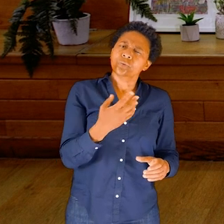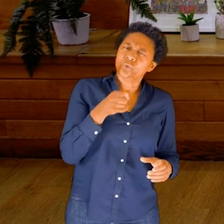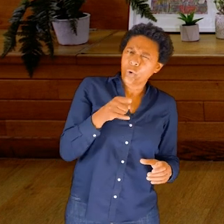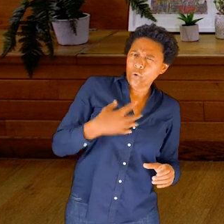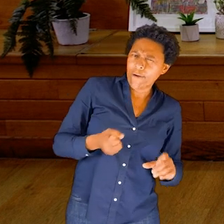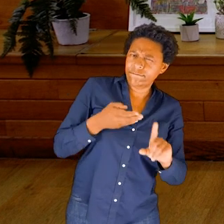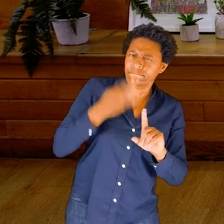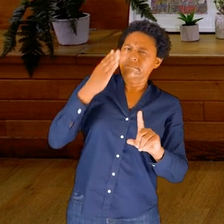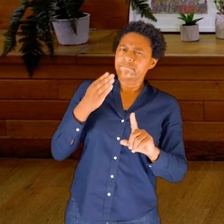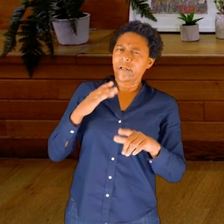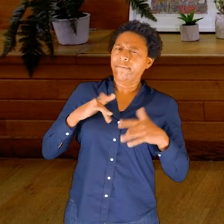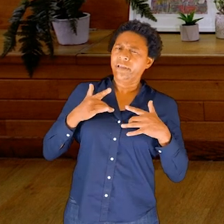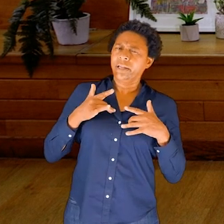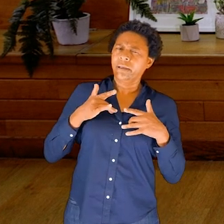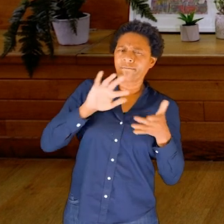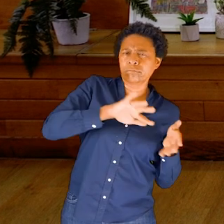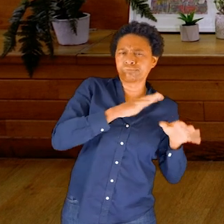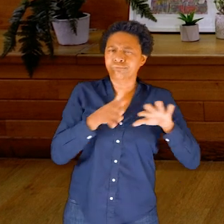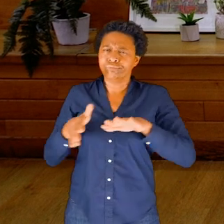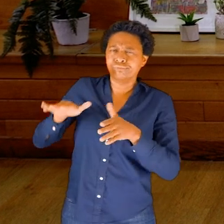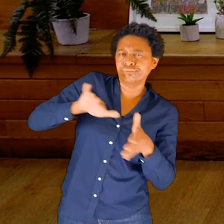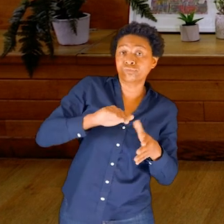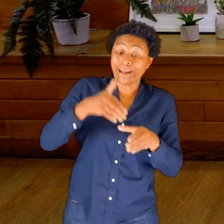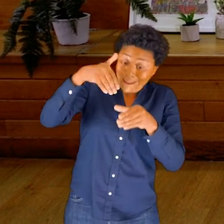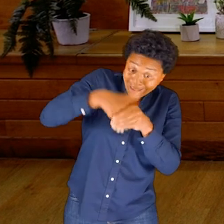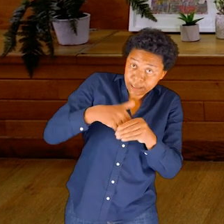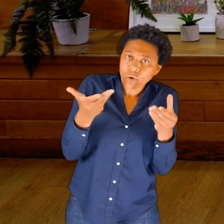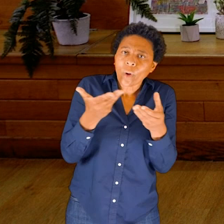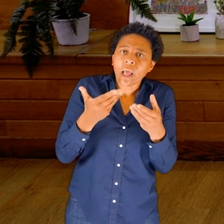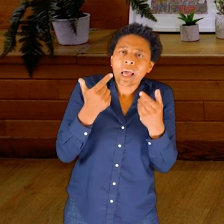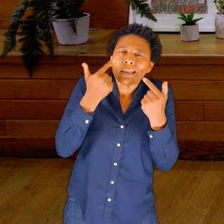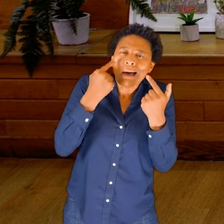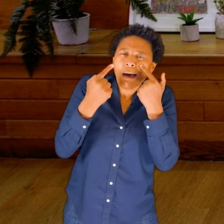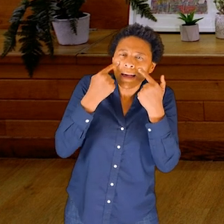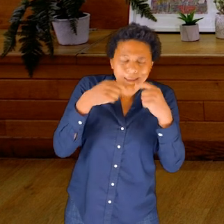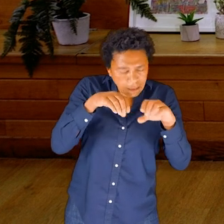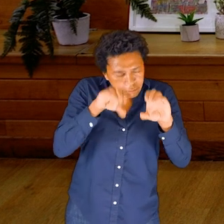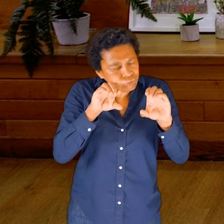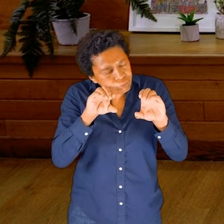We’re going to take that sensation, that experience of fluid, into